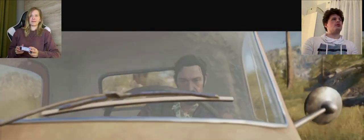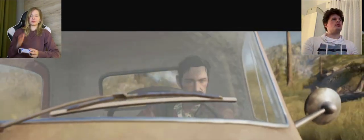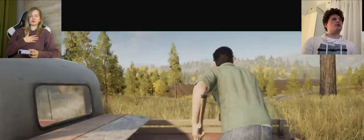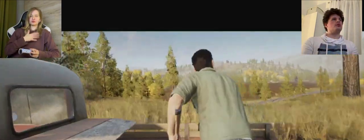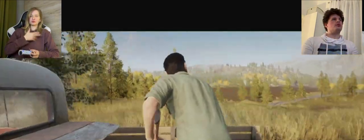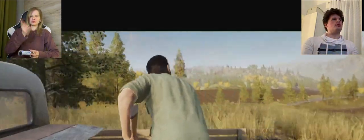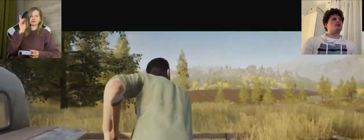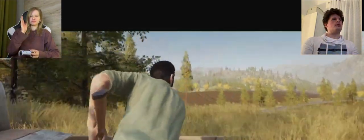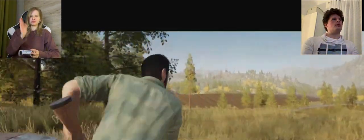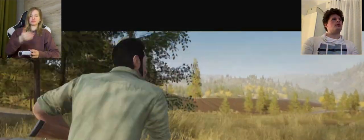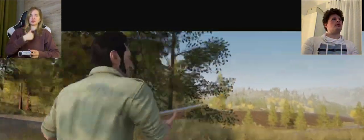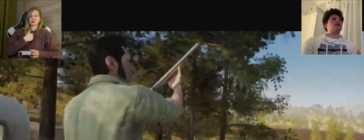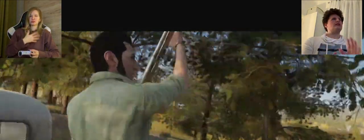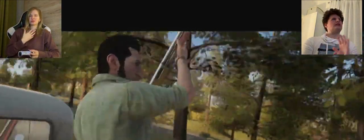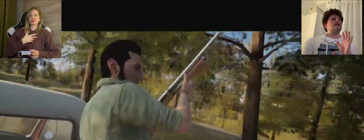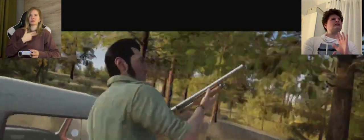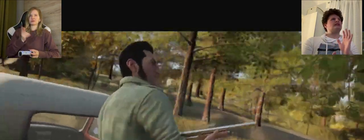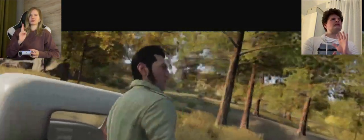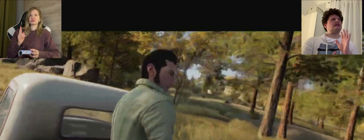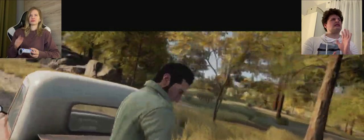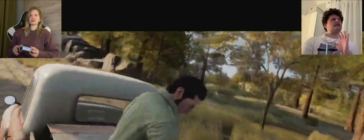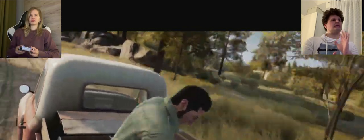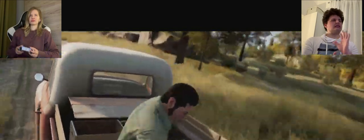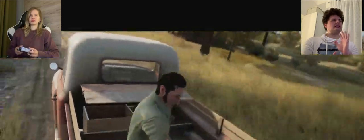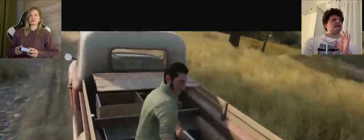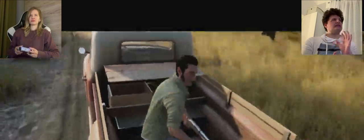K: something tells me that you have to shoot